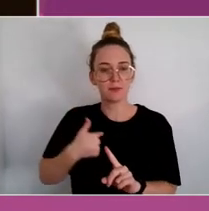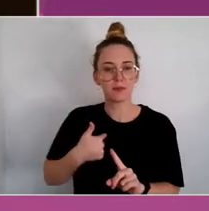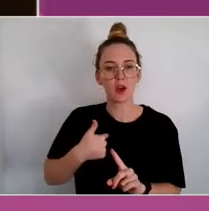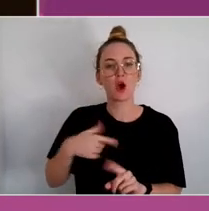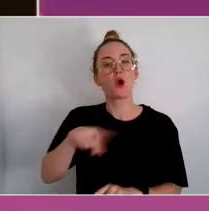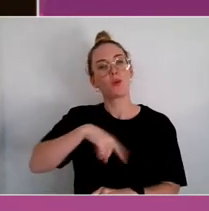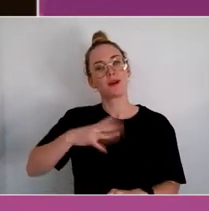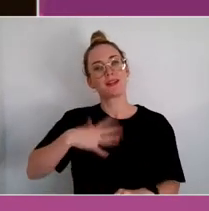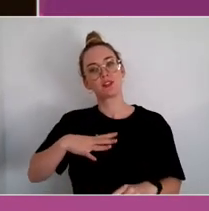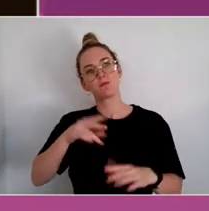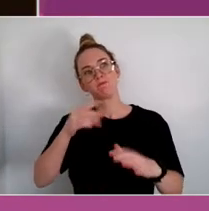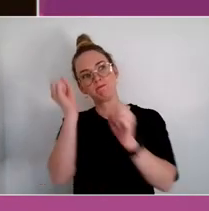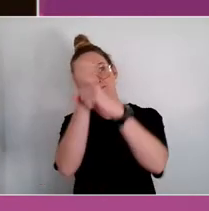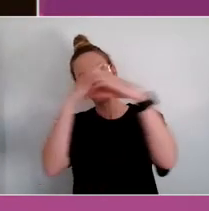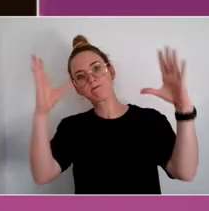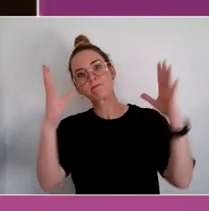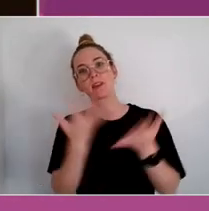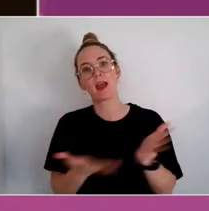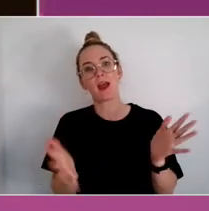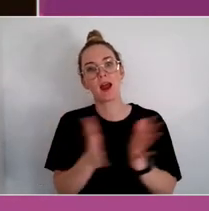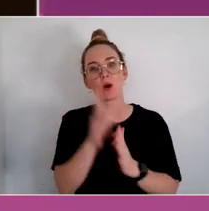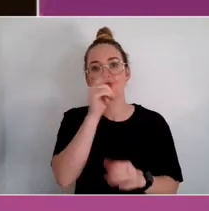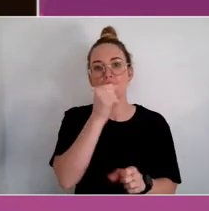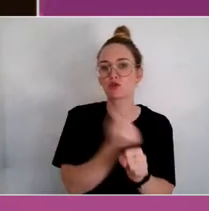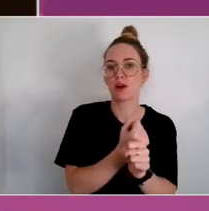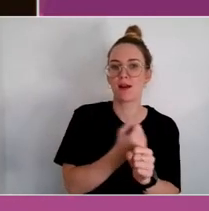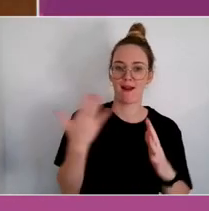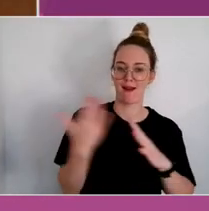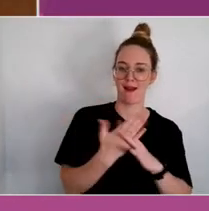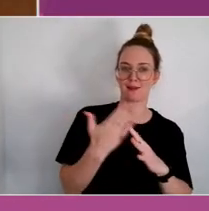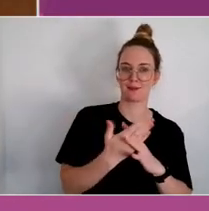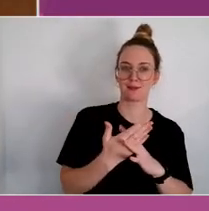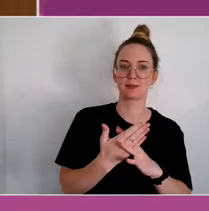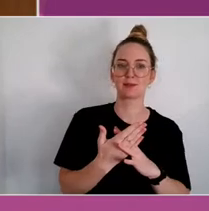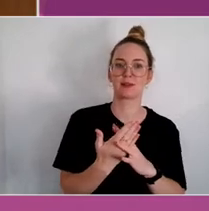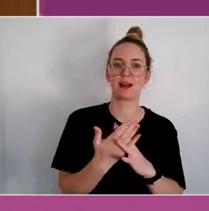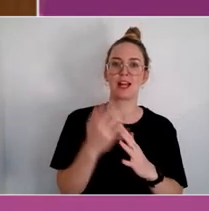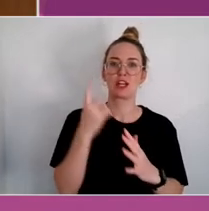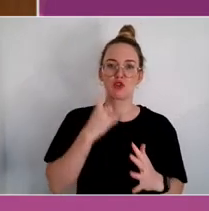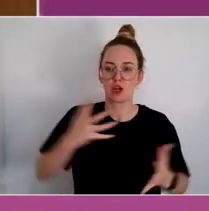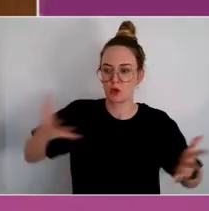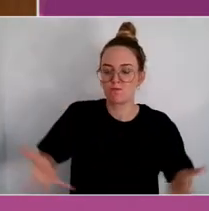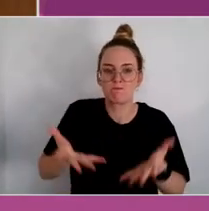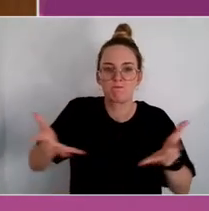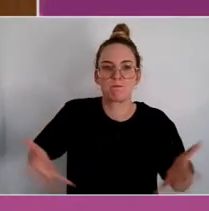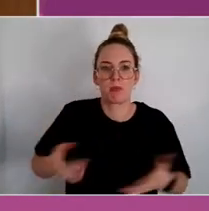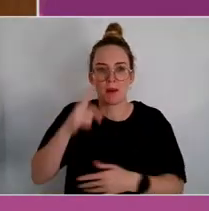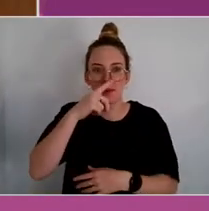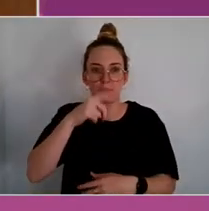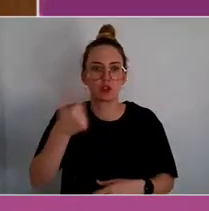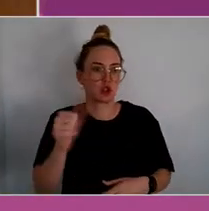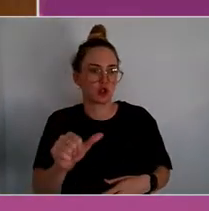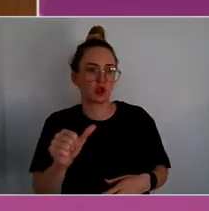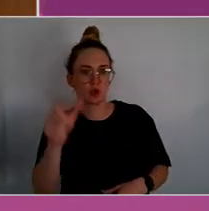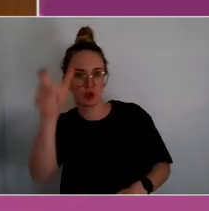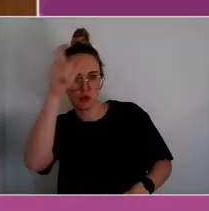to do to create access points and to enable people to make use of creativity and the arts.